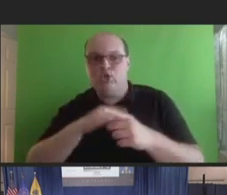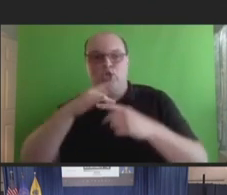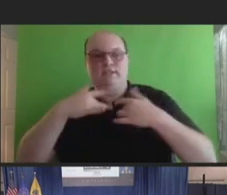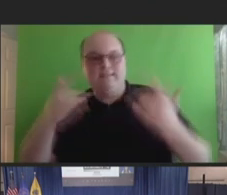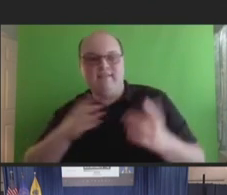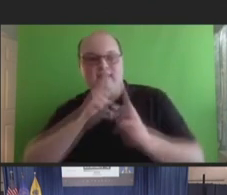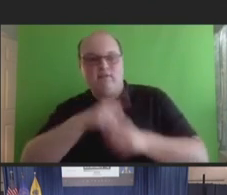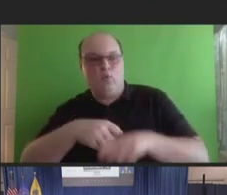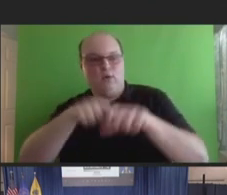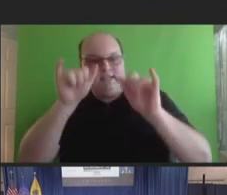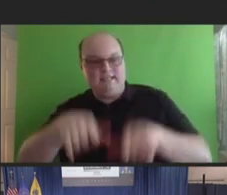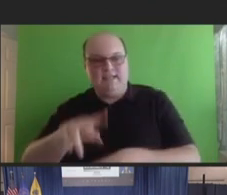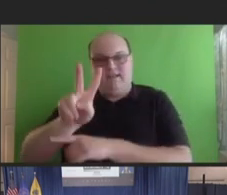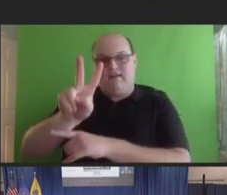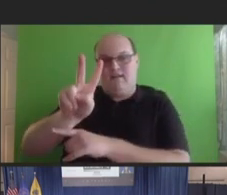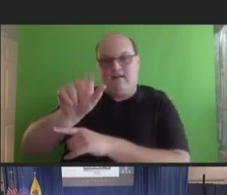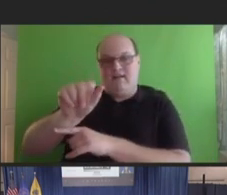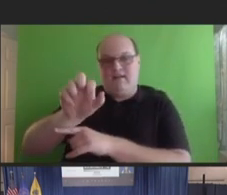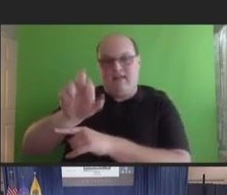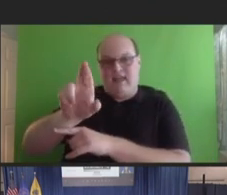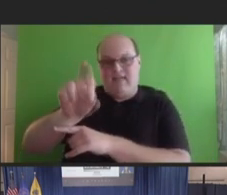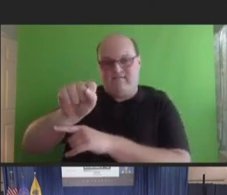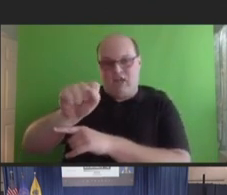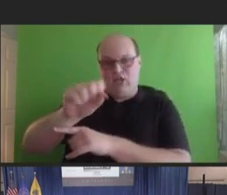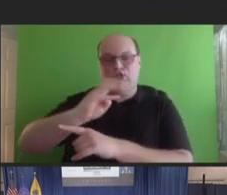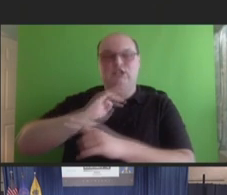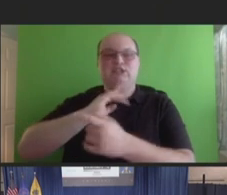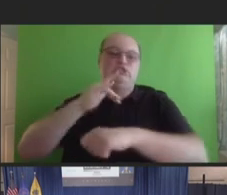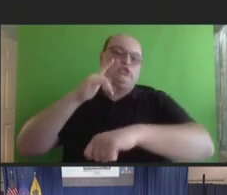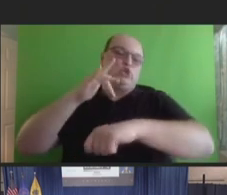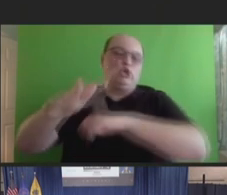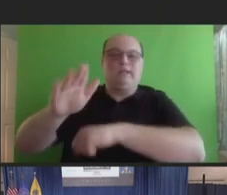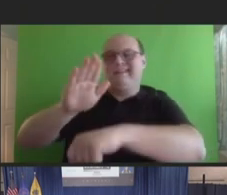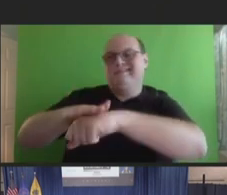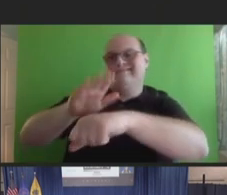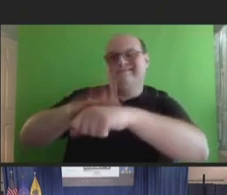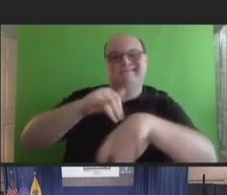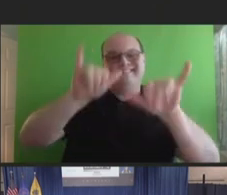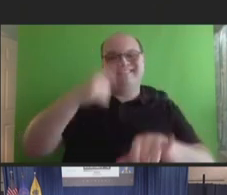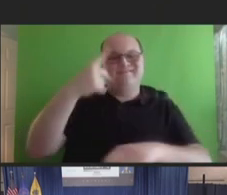system, and it serves as an early warning system for vaccine safety. It's co-managed